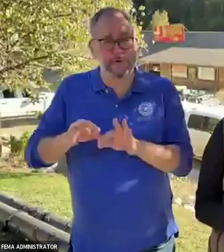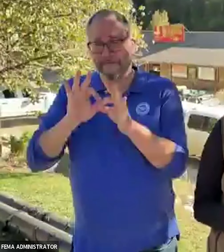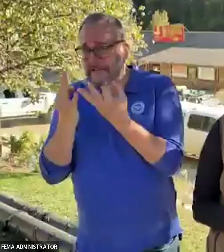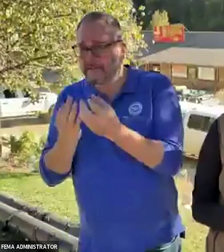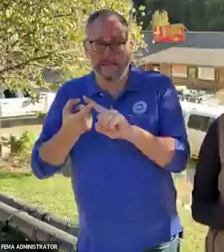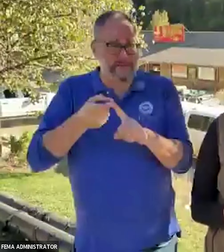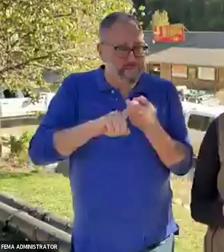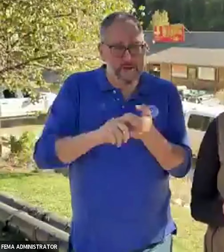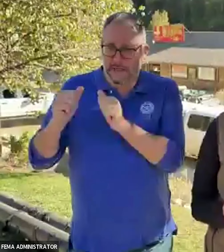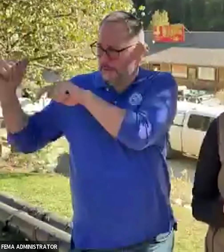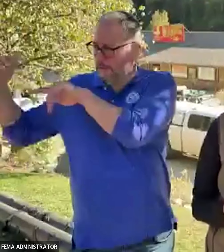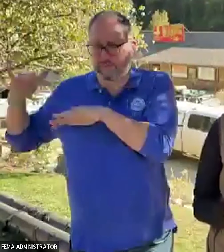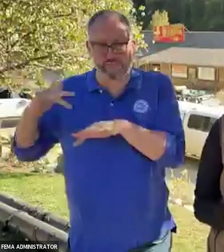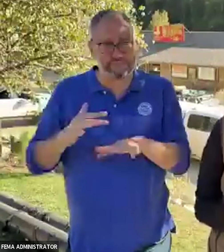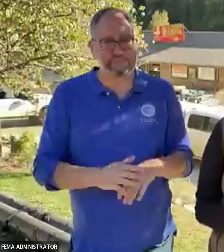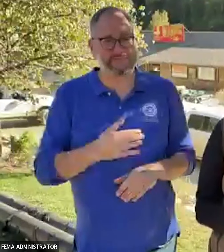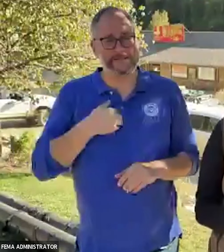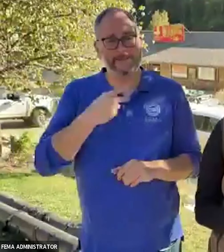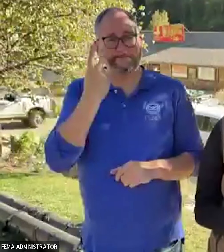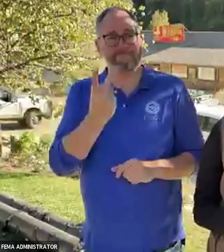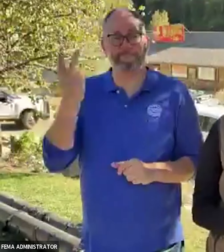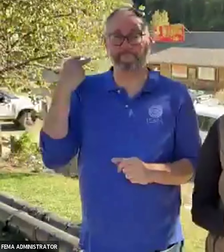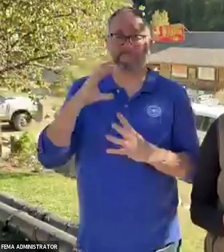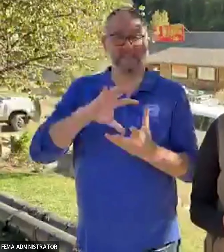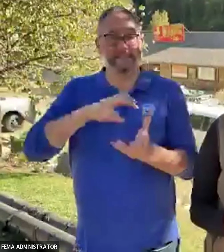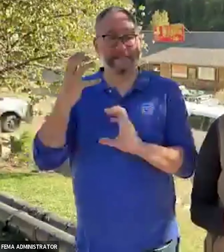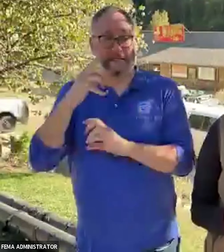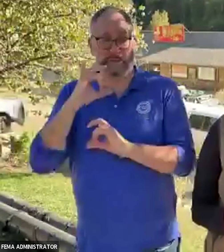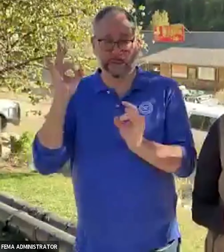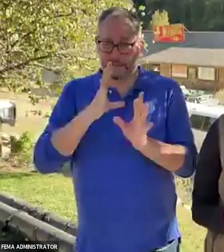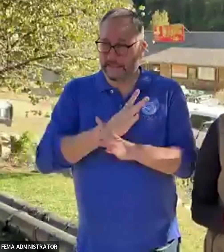A reminder that while disasters can do their worst, they also bring out our best.